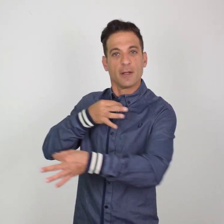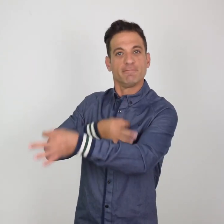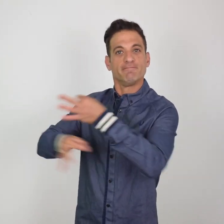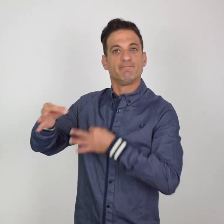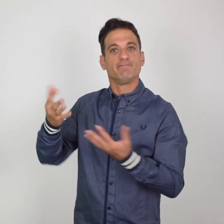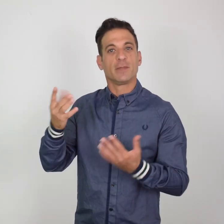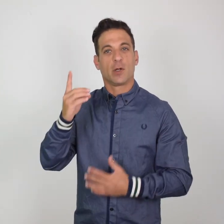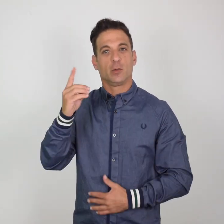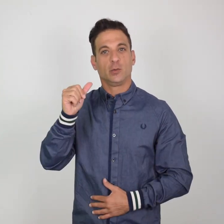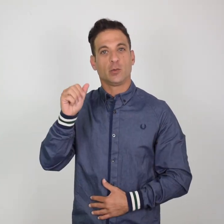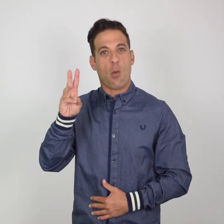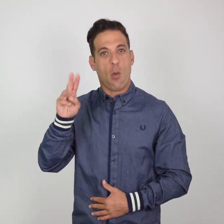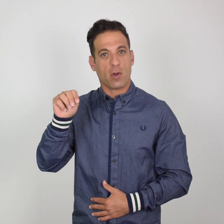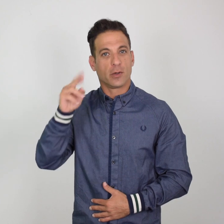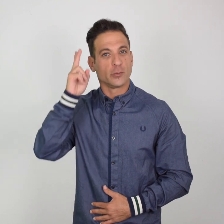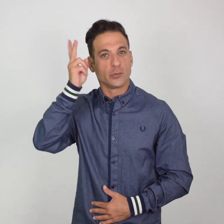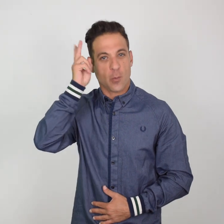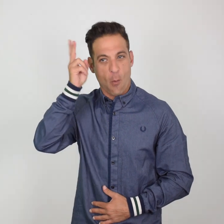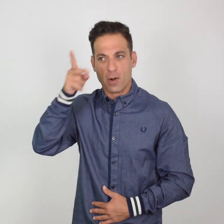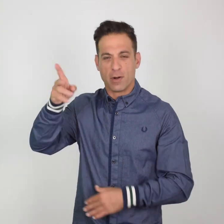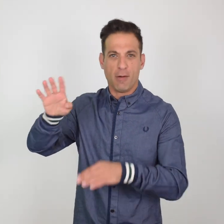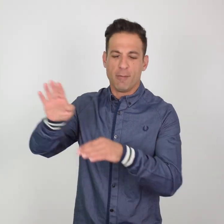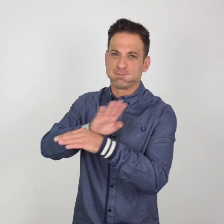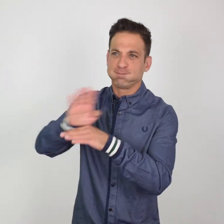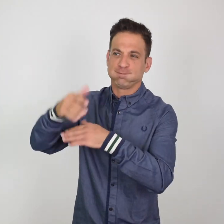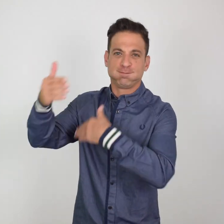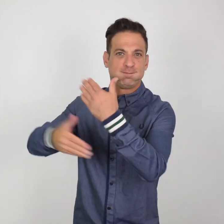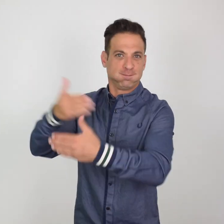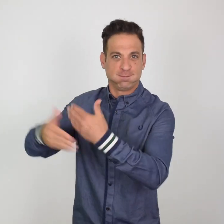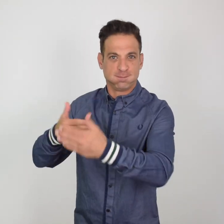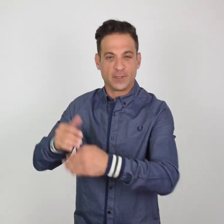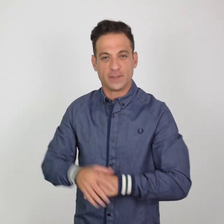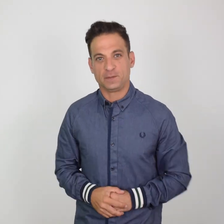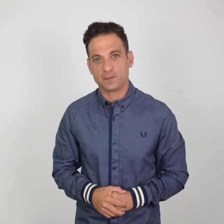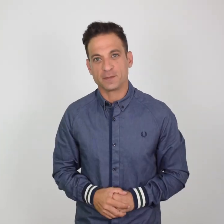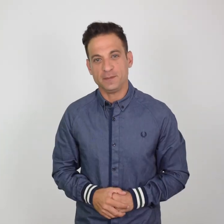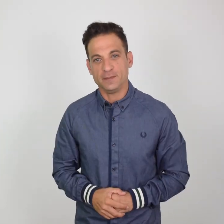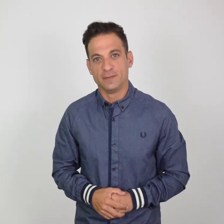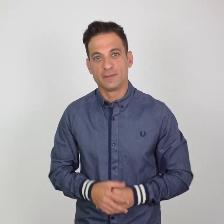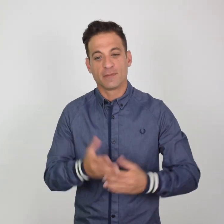I will be covering for Dawn during her absence.